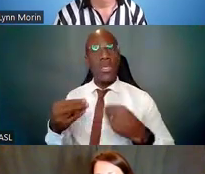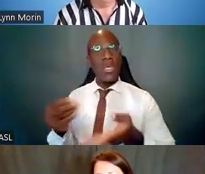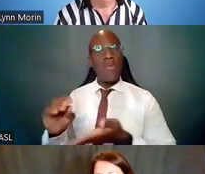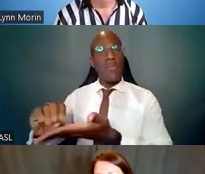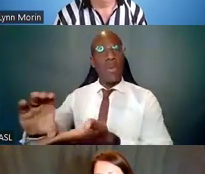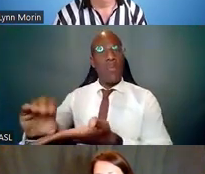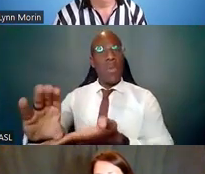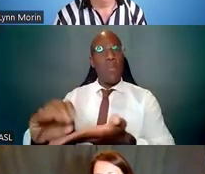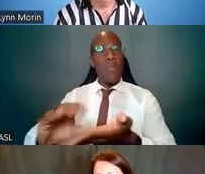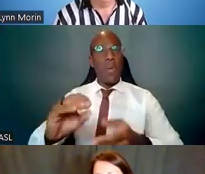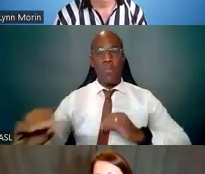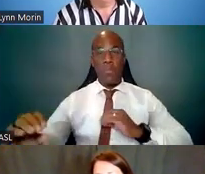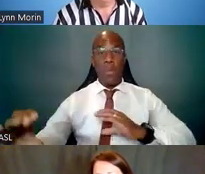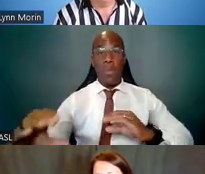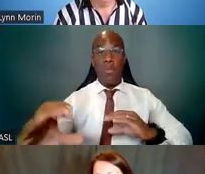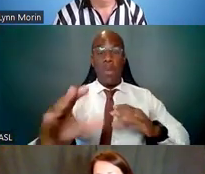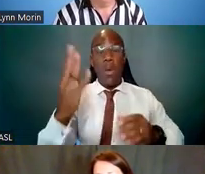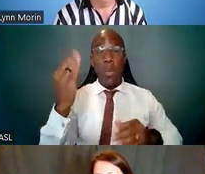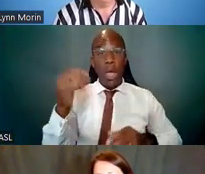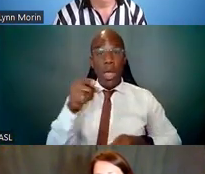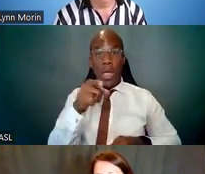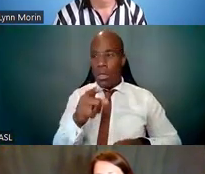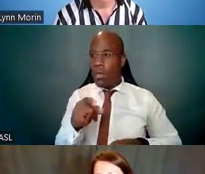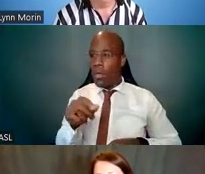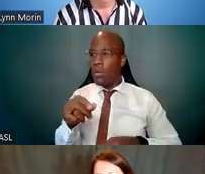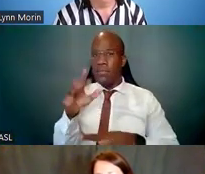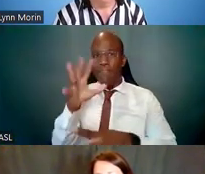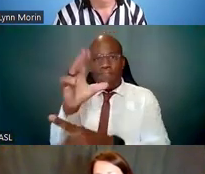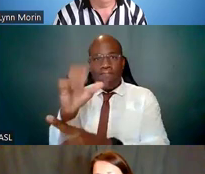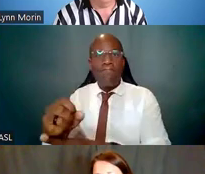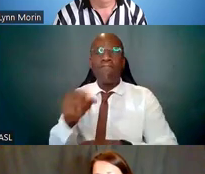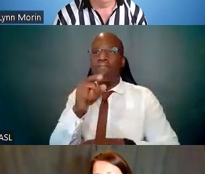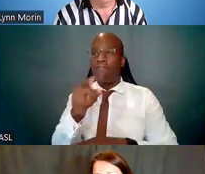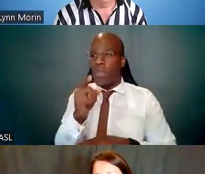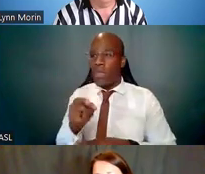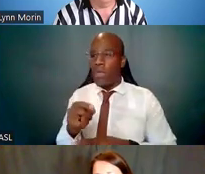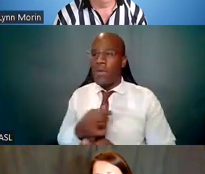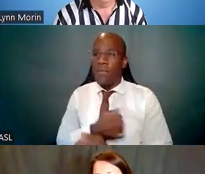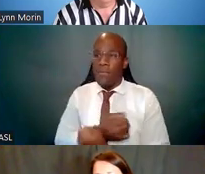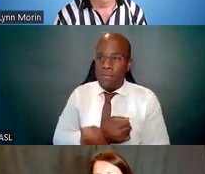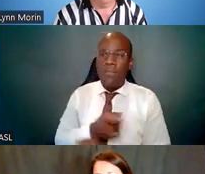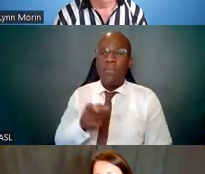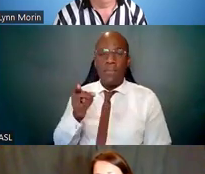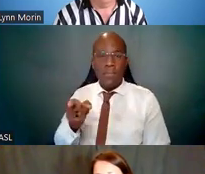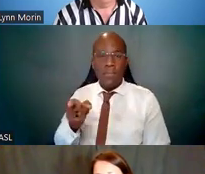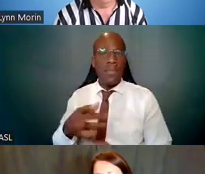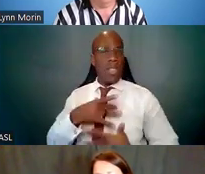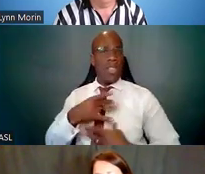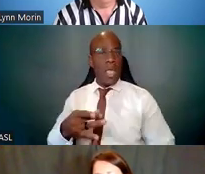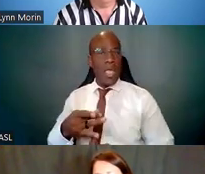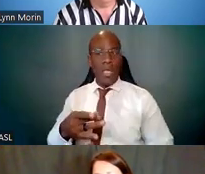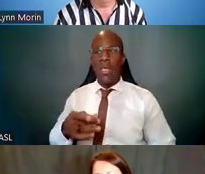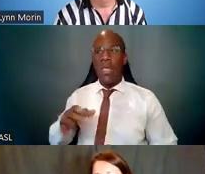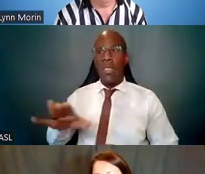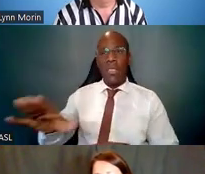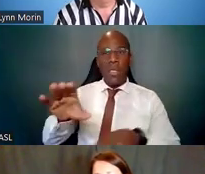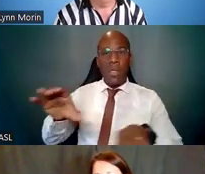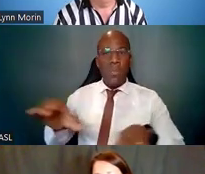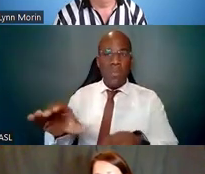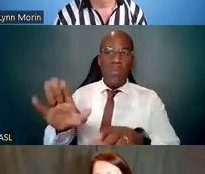and you are inspired, by what they've done and what they will do. And they want to contribute to your success as well.